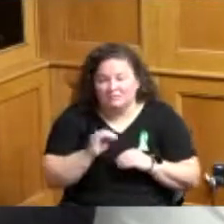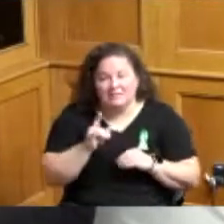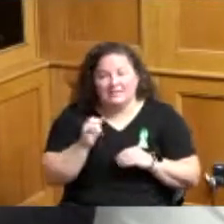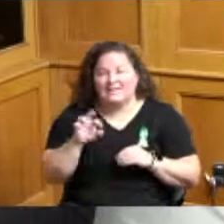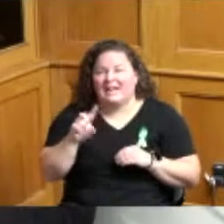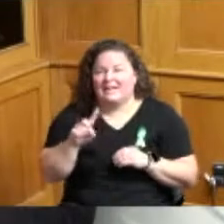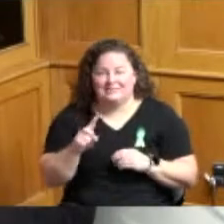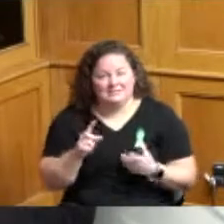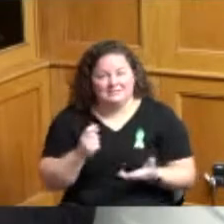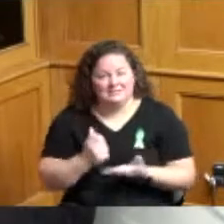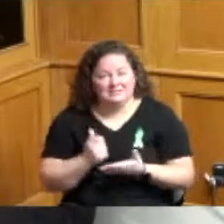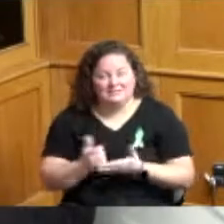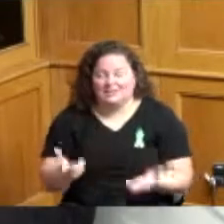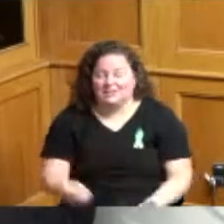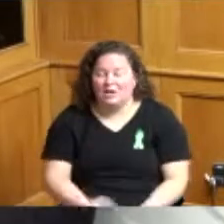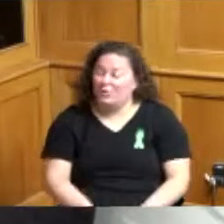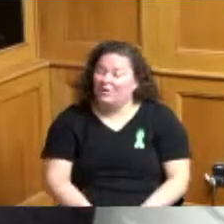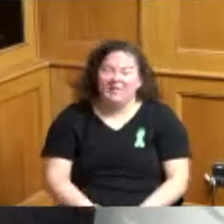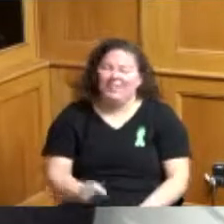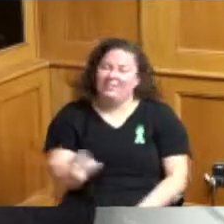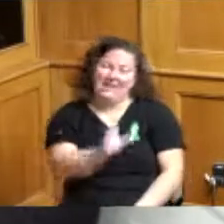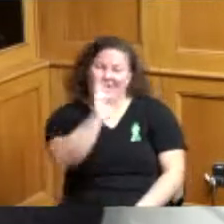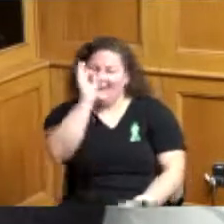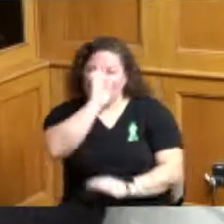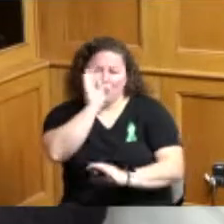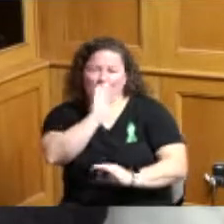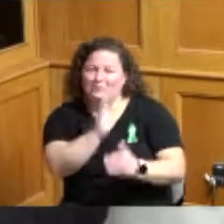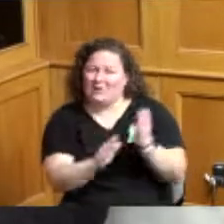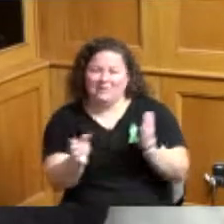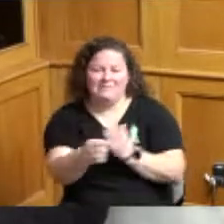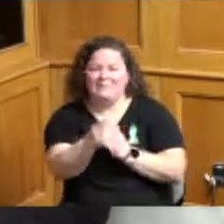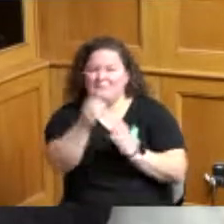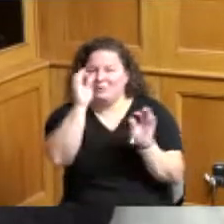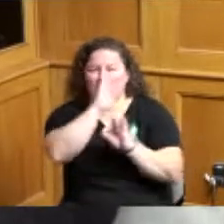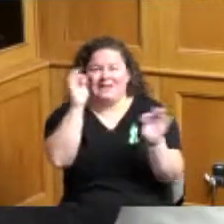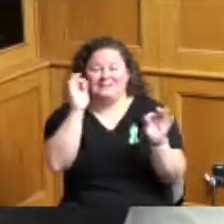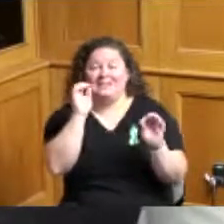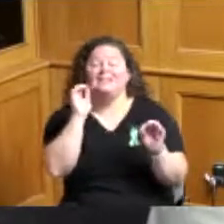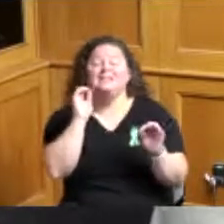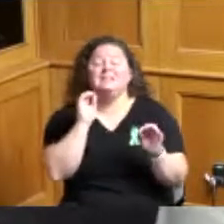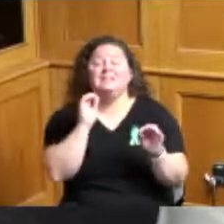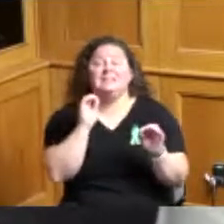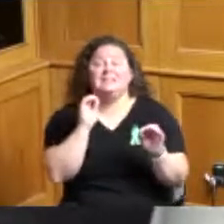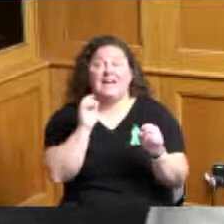they don't write about it at all so they have no idea they're getting cut until they got cut